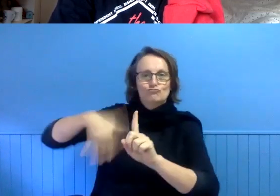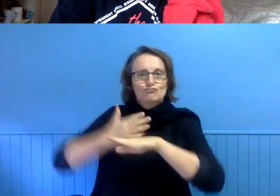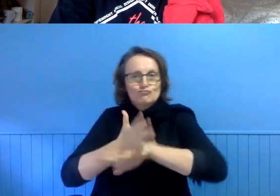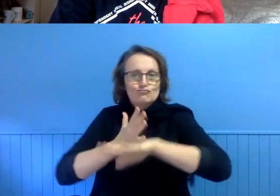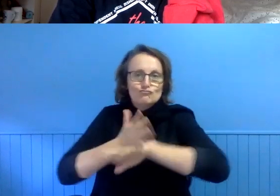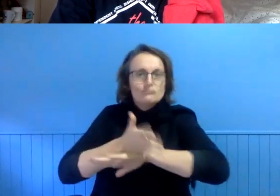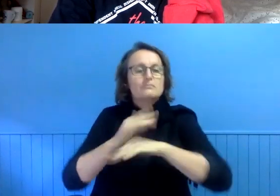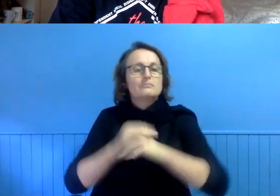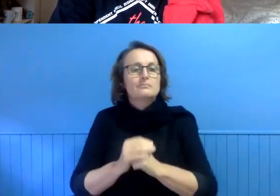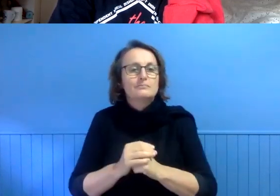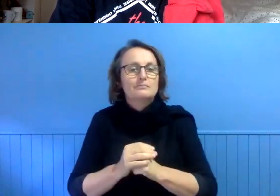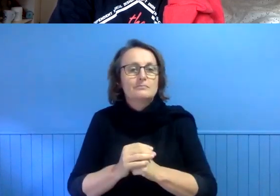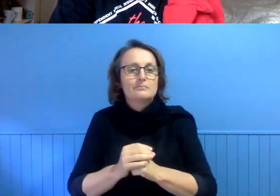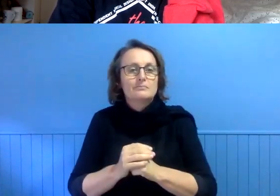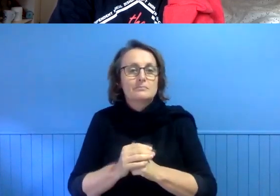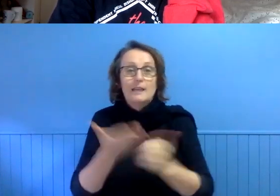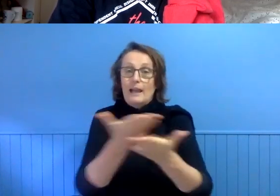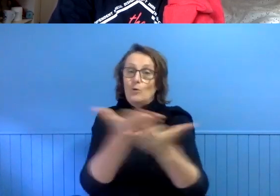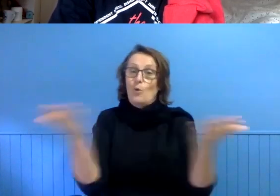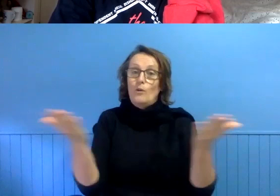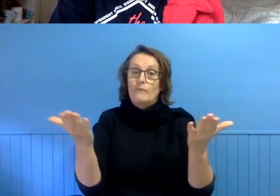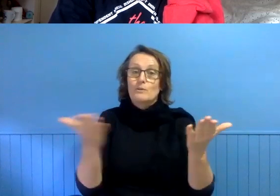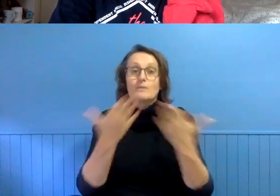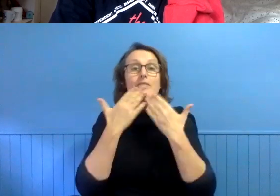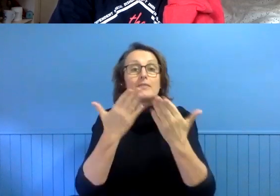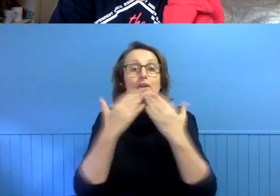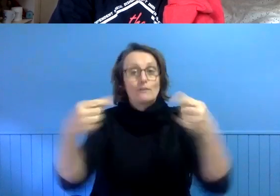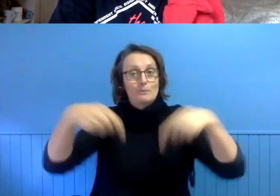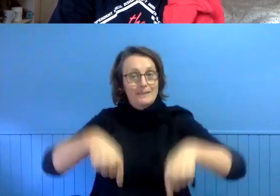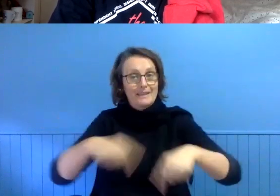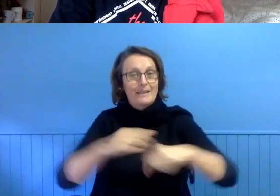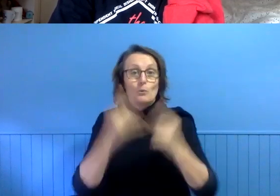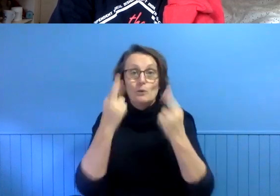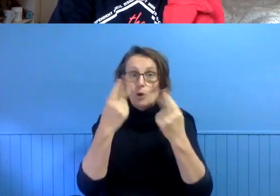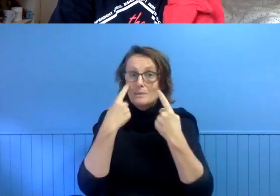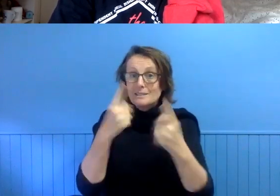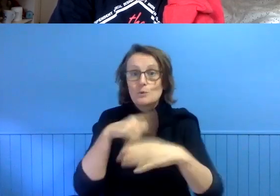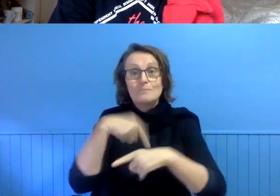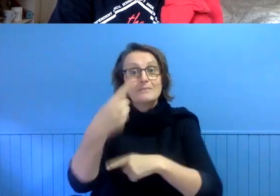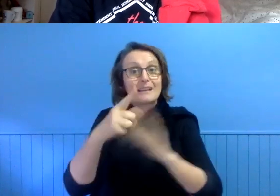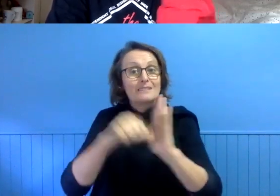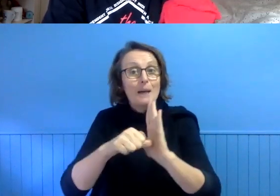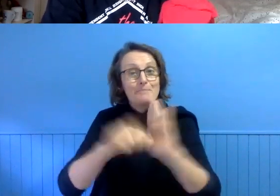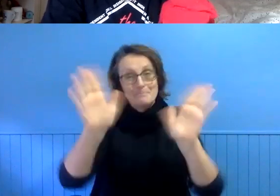Thank you to all of you for being here and with hop to see you next time. Bye for now.